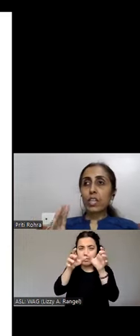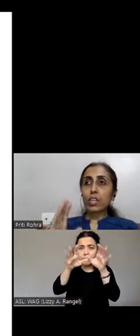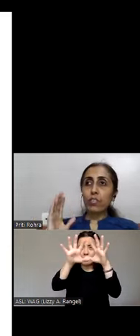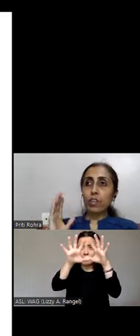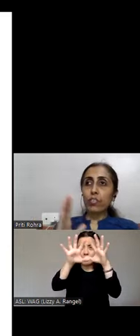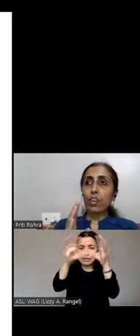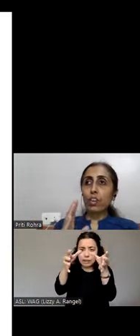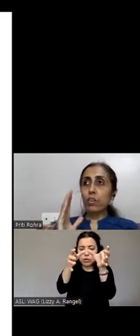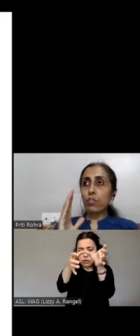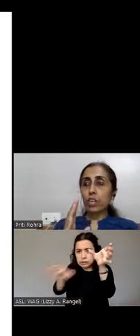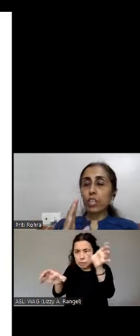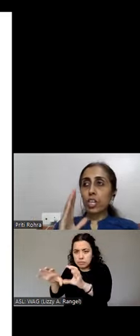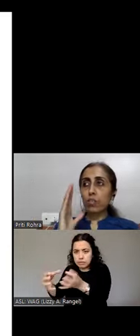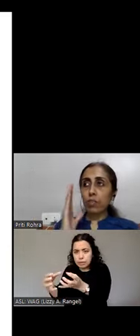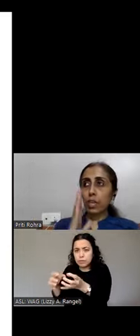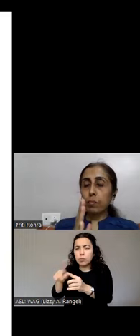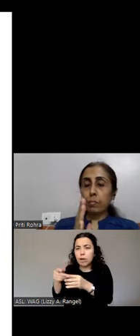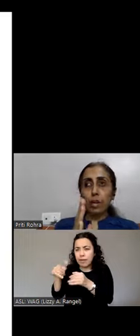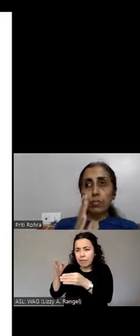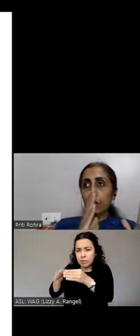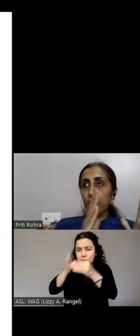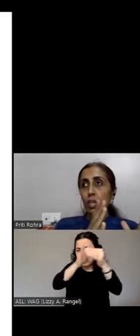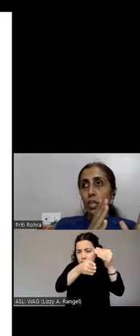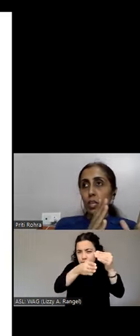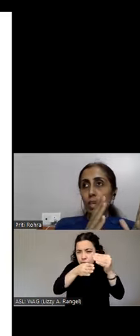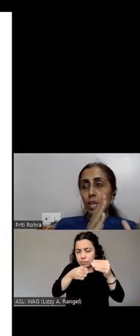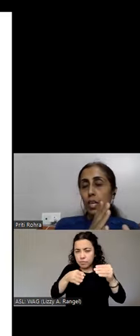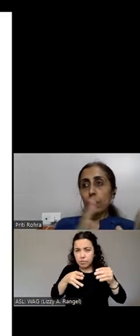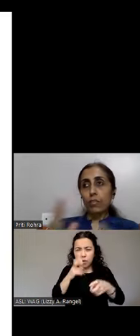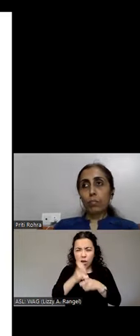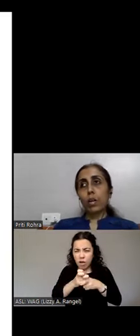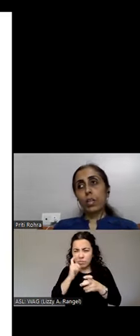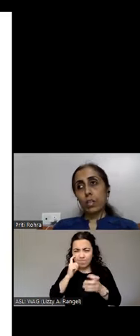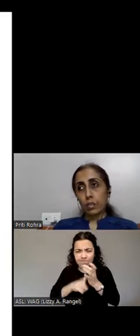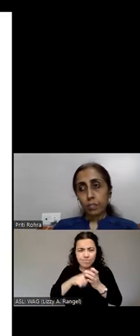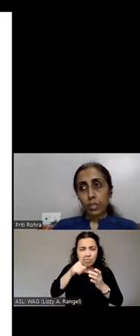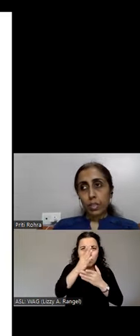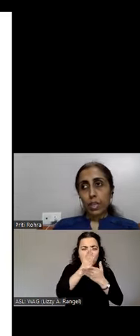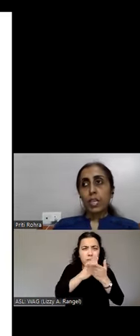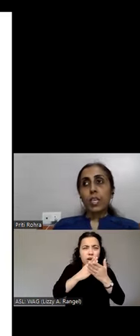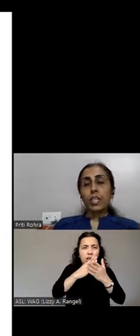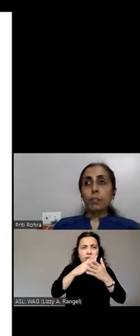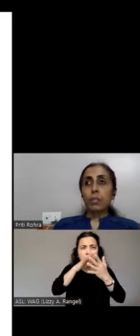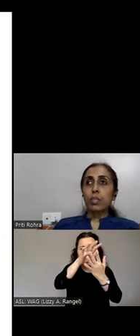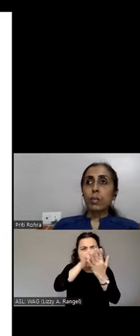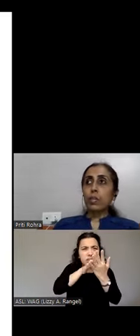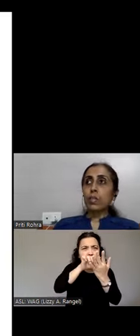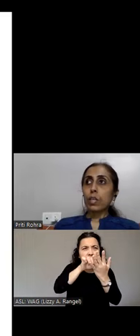it difficult to differentiate one part of the content from another. Sometimes separators are